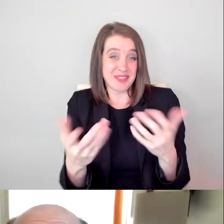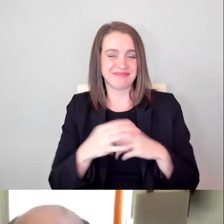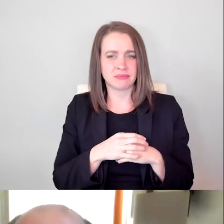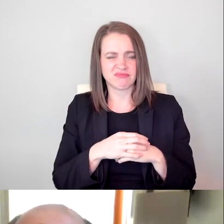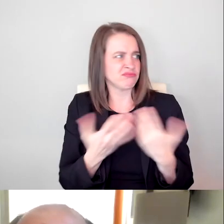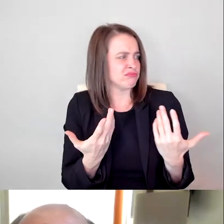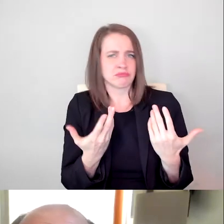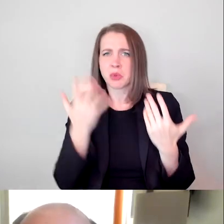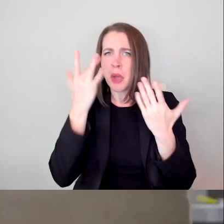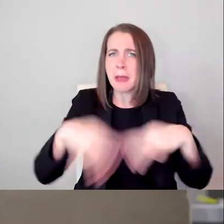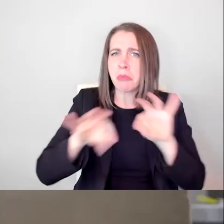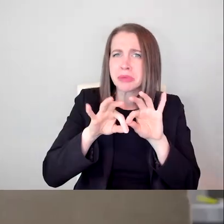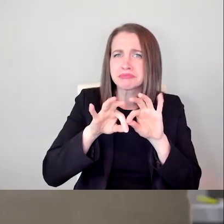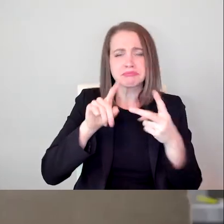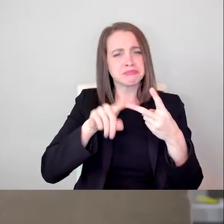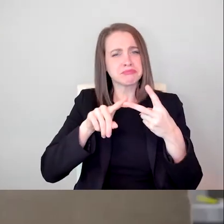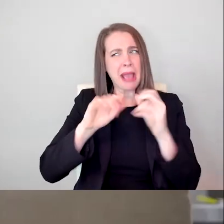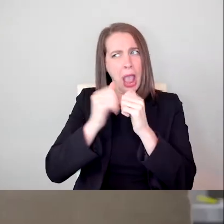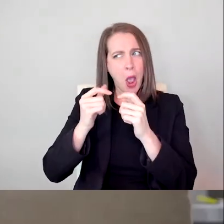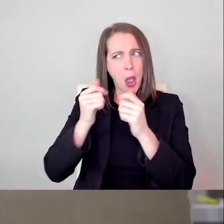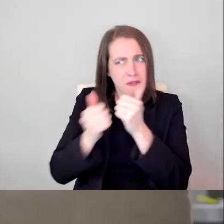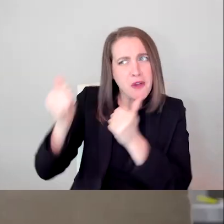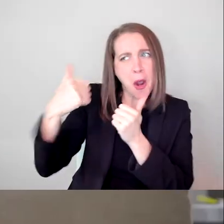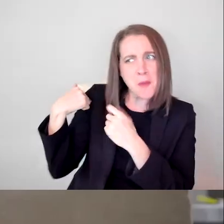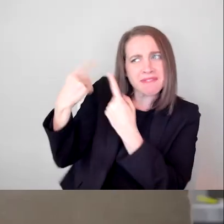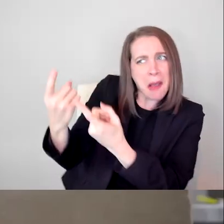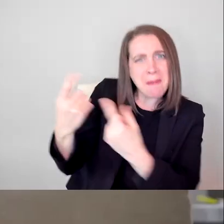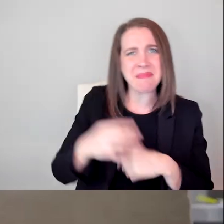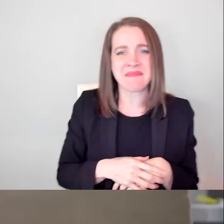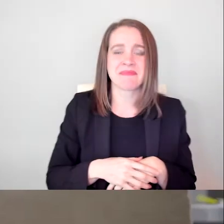and how far have we come? We hear the hashtag all the time, representation matters,